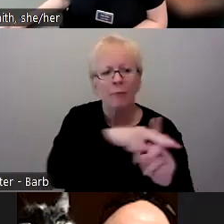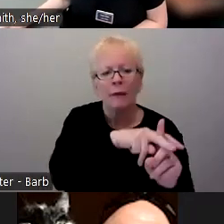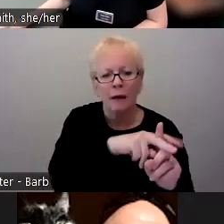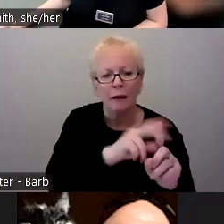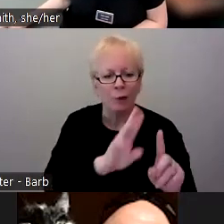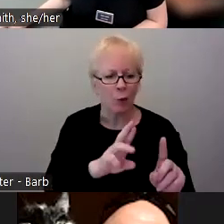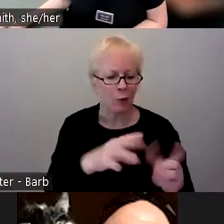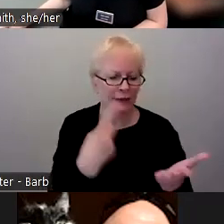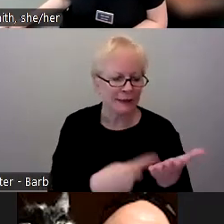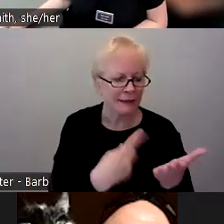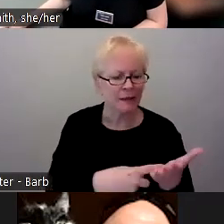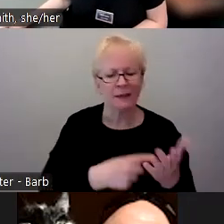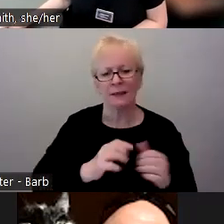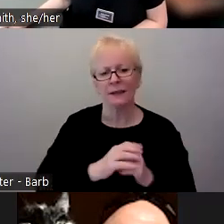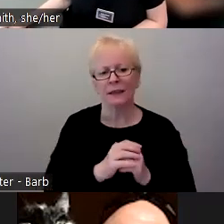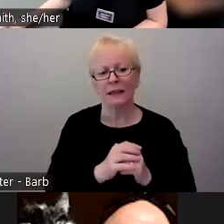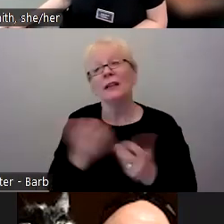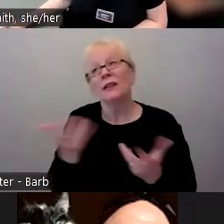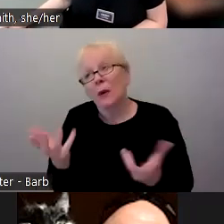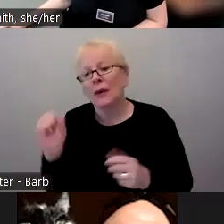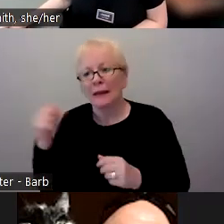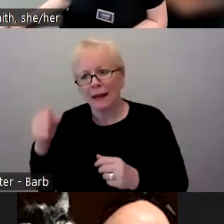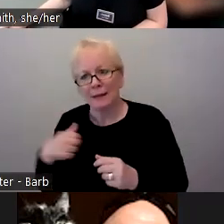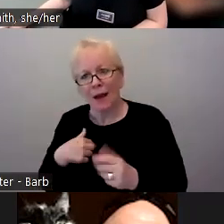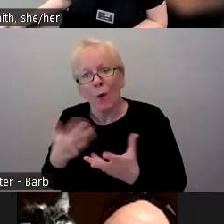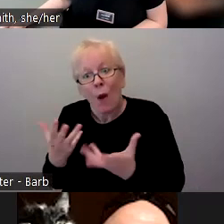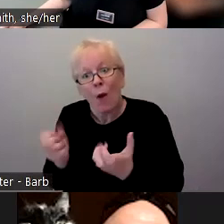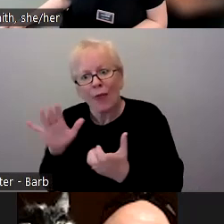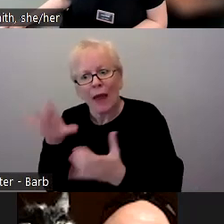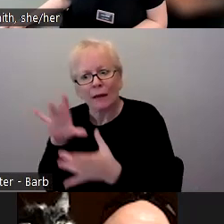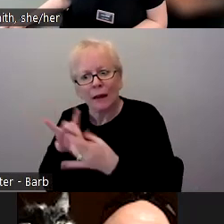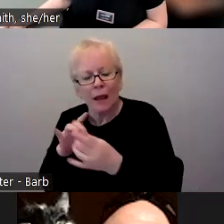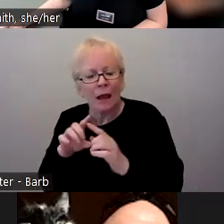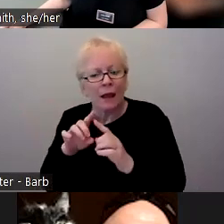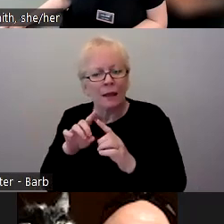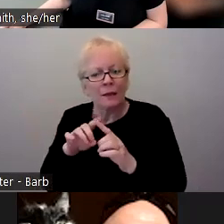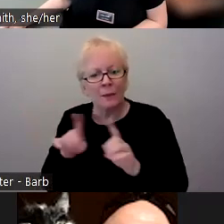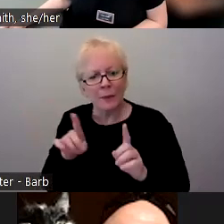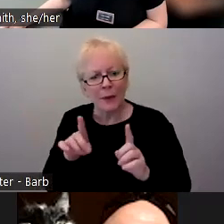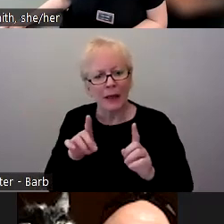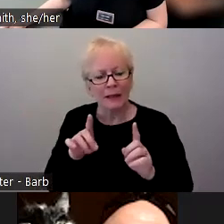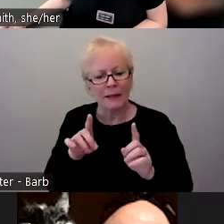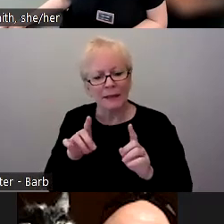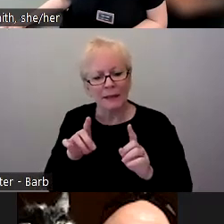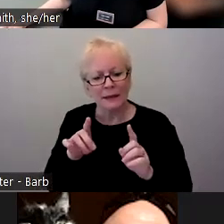Yes, I'm looking for that, but no, that wouldn't be my specific objective here.